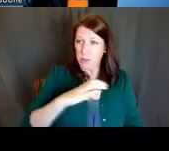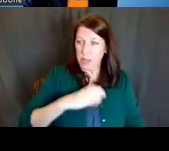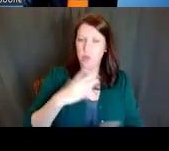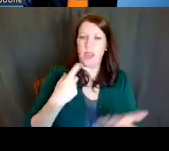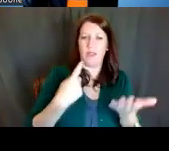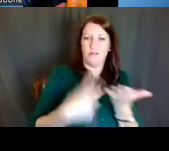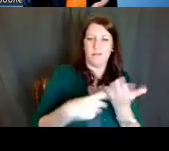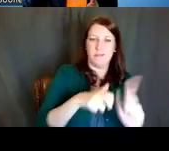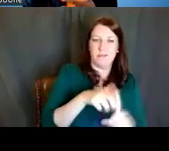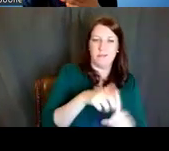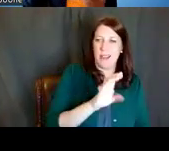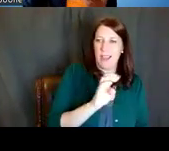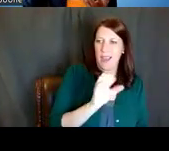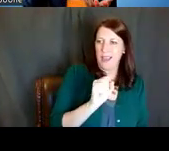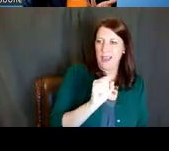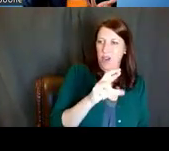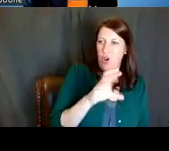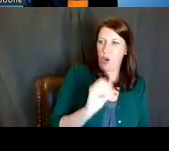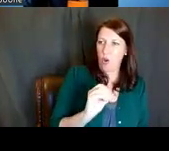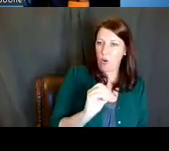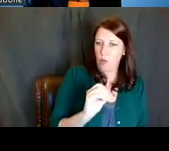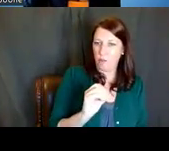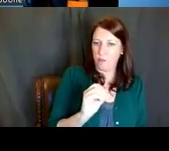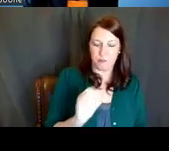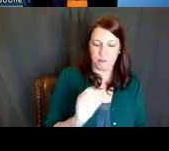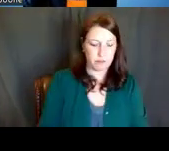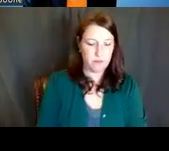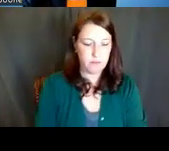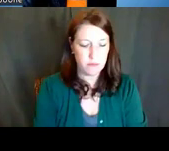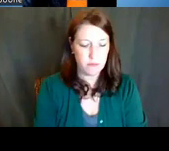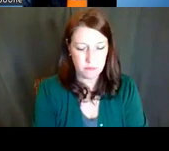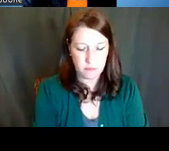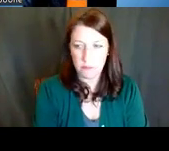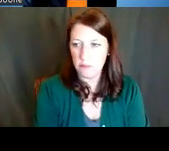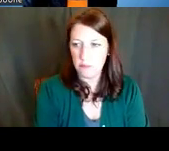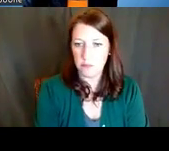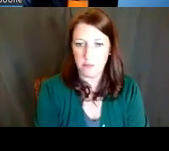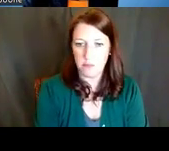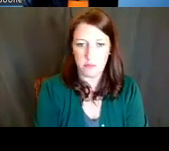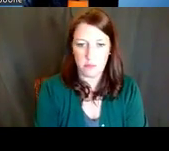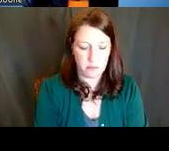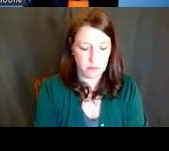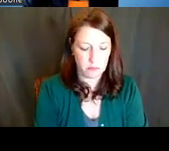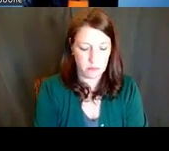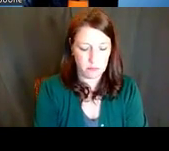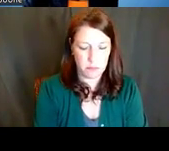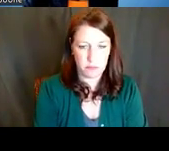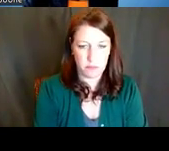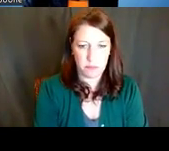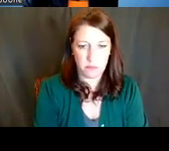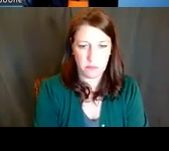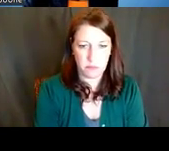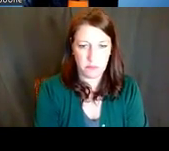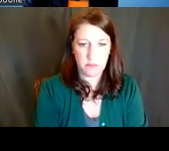You can, for example, if there is some information that you found is missing within your application, or you need to resubmit or submit supplementary information,